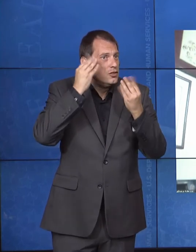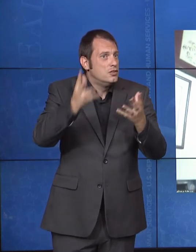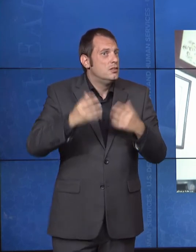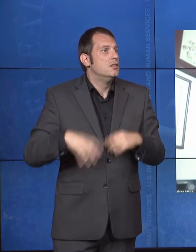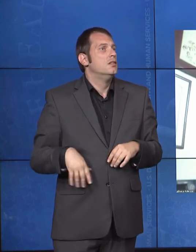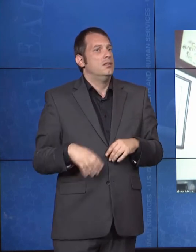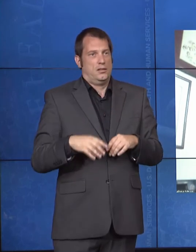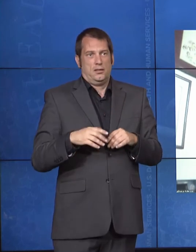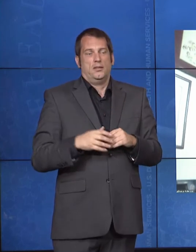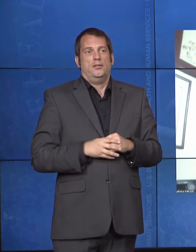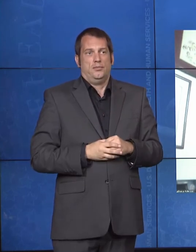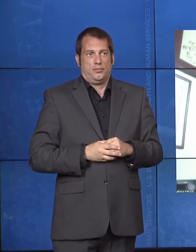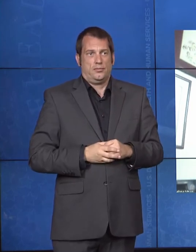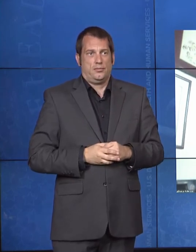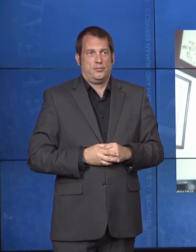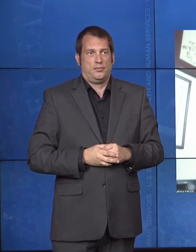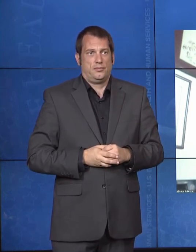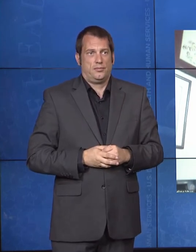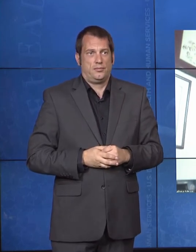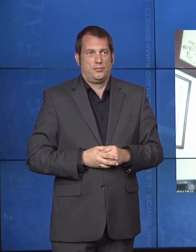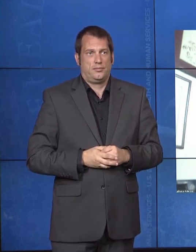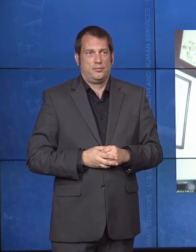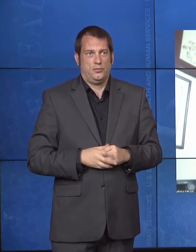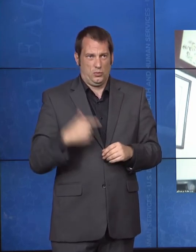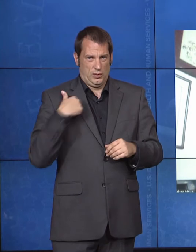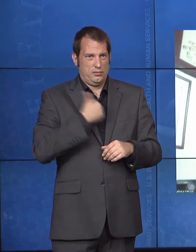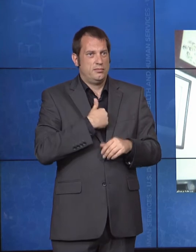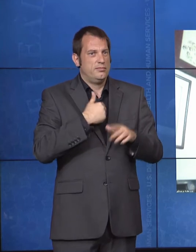key things that I believe we ought to be very proud of.